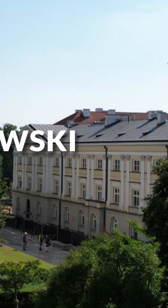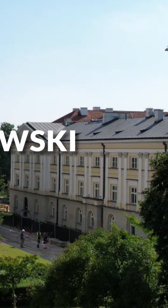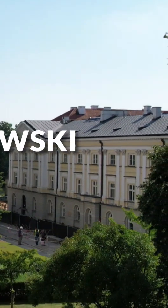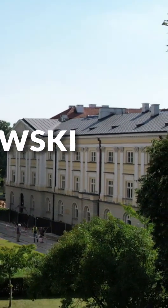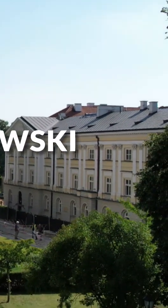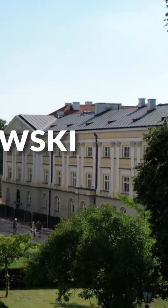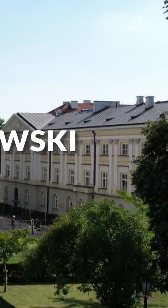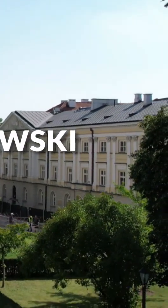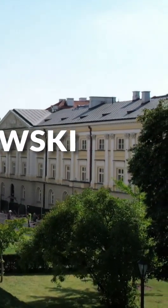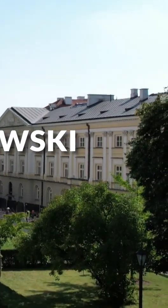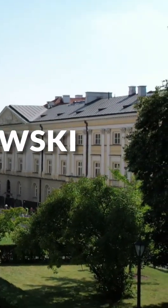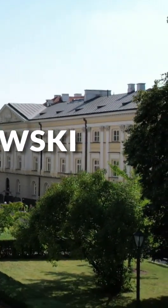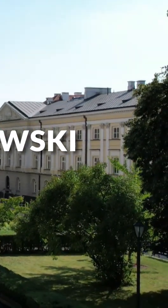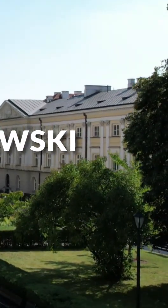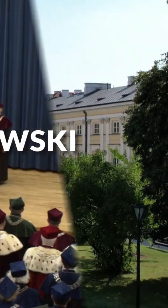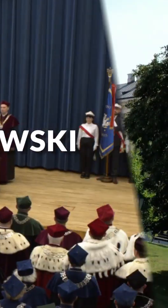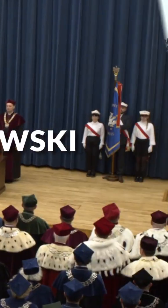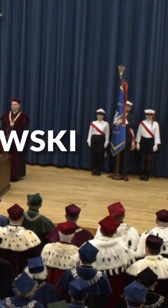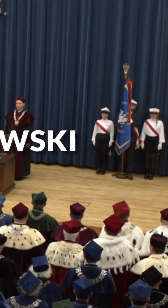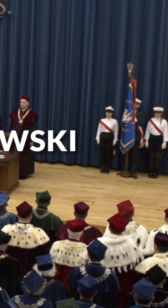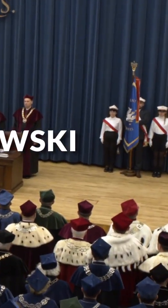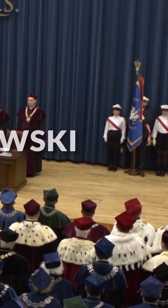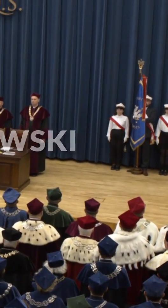UNIVERSITY OF WARSAW